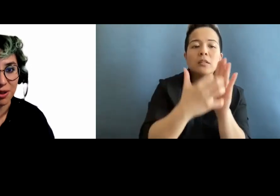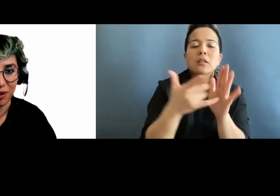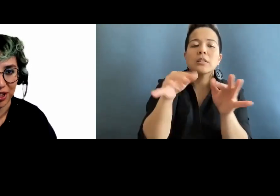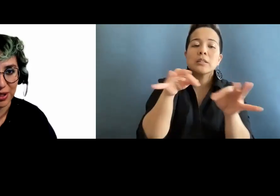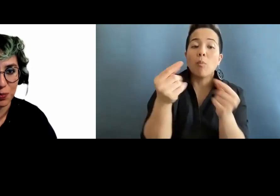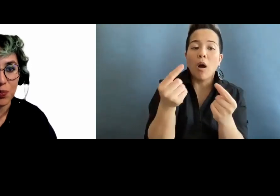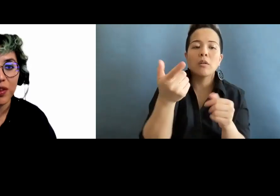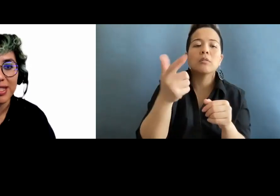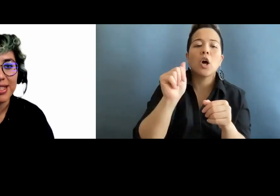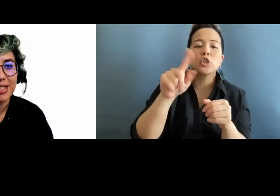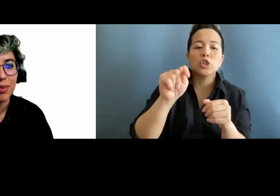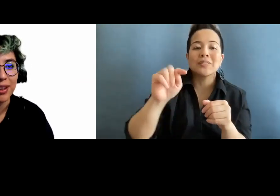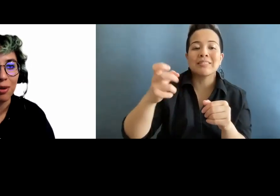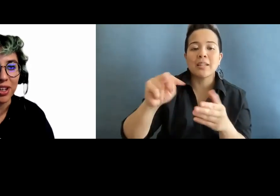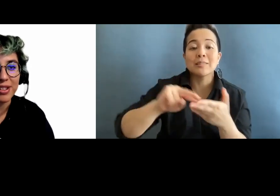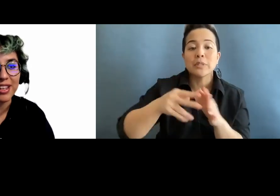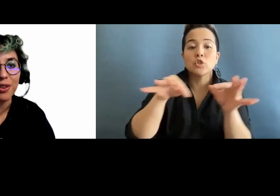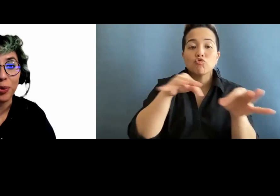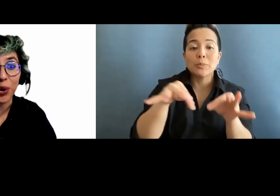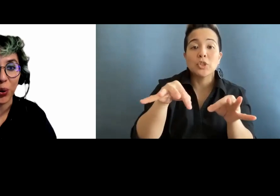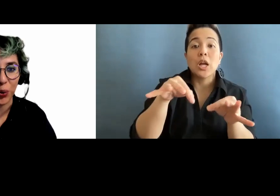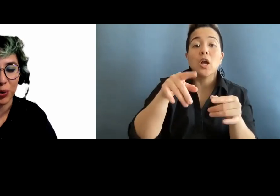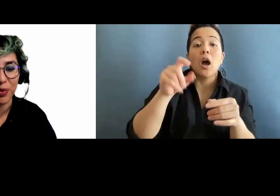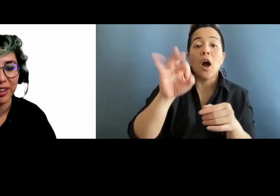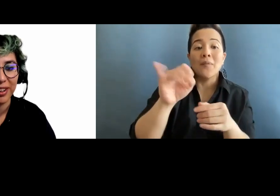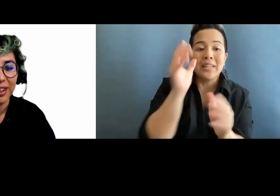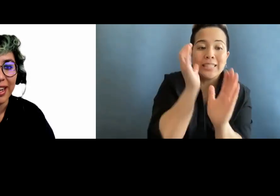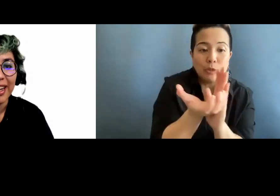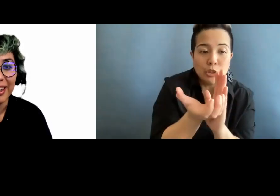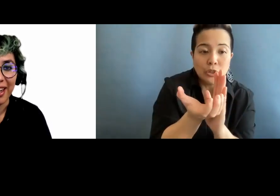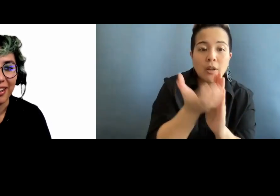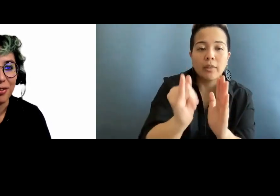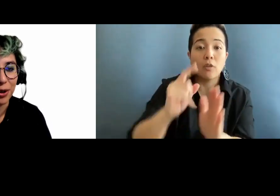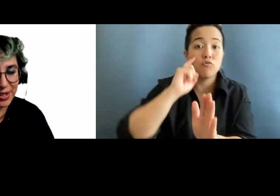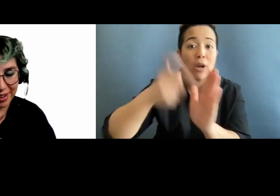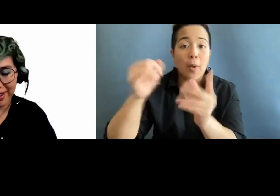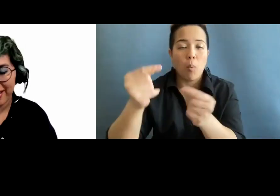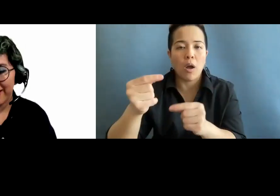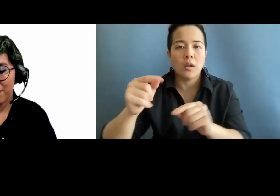screen readers. This is something that appears through code. Again, if you are using anything